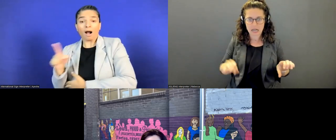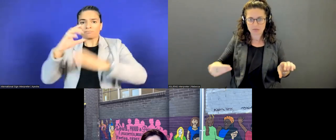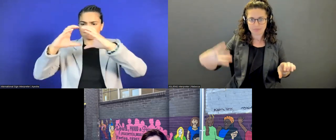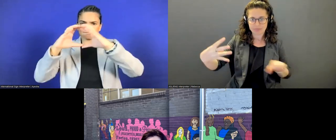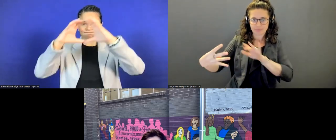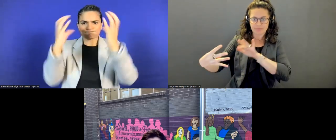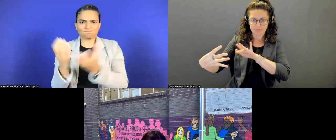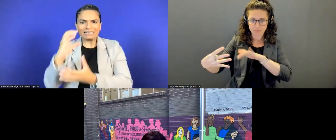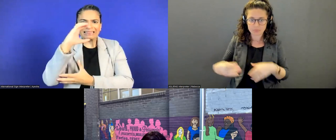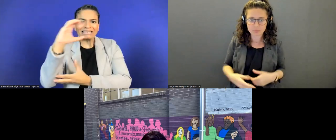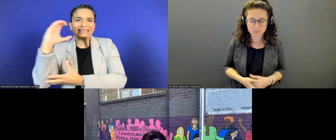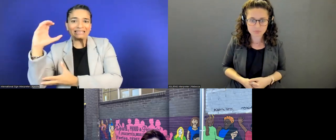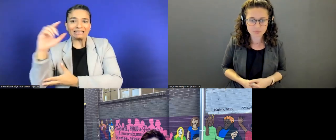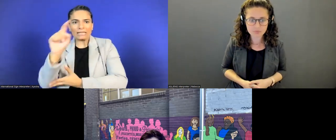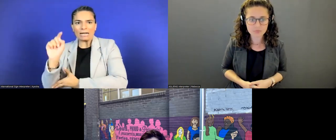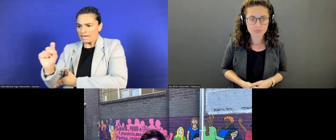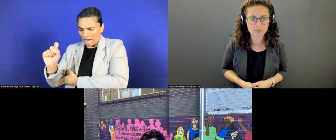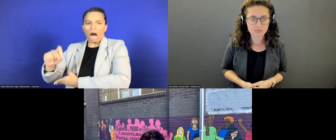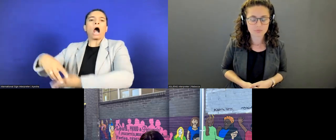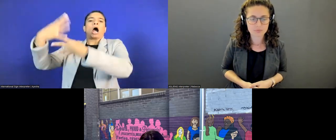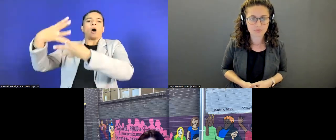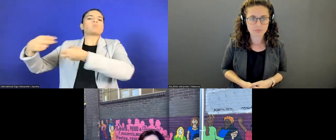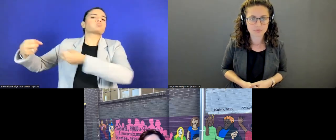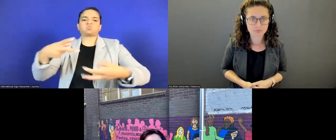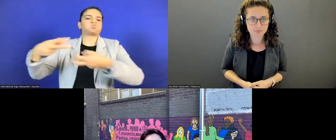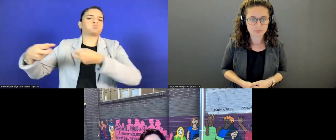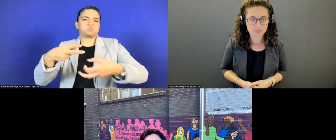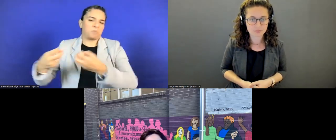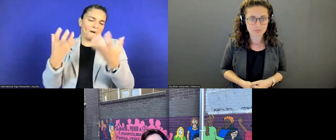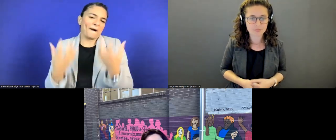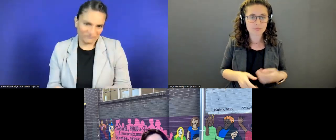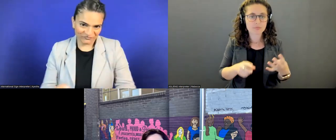And then we also have to go along with that, if prefer to see your captioning in a separate